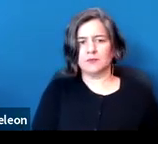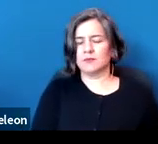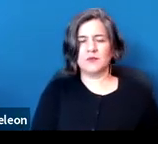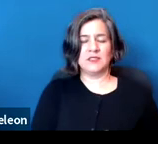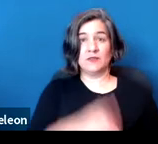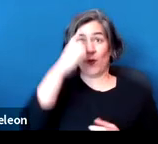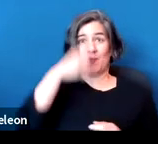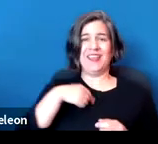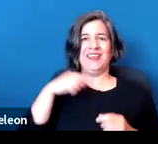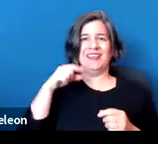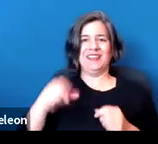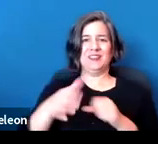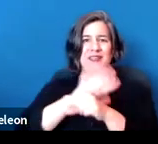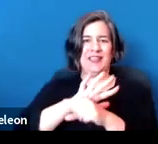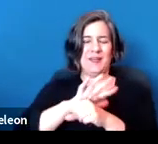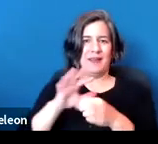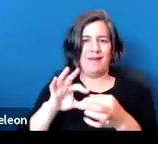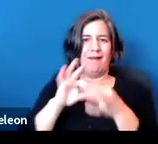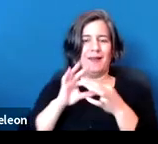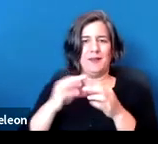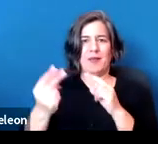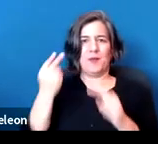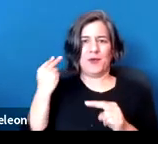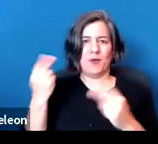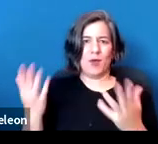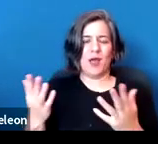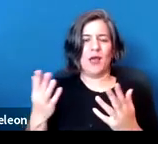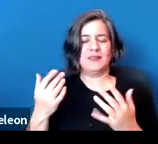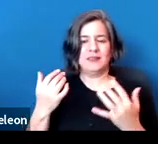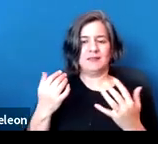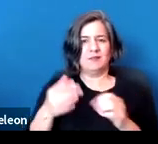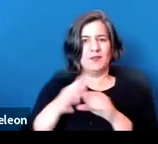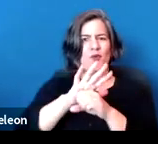to me is the degree to which the pandemic questions are taking us back to the era